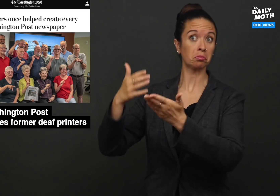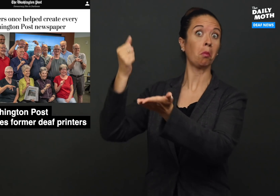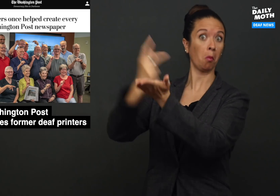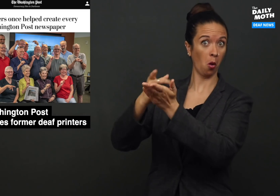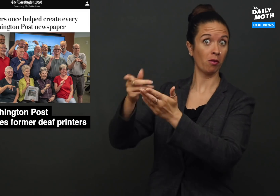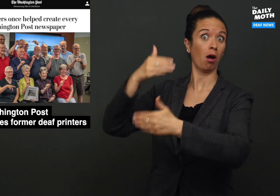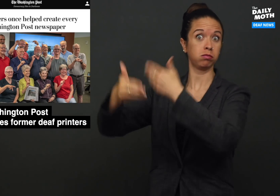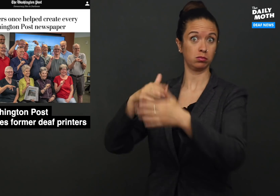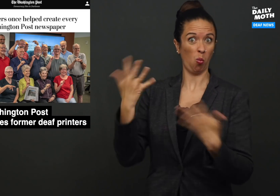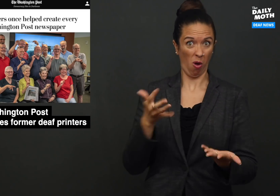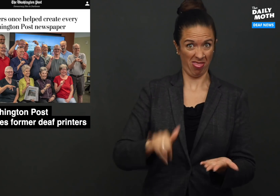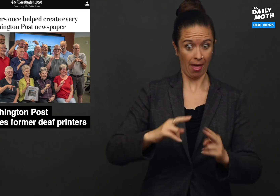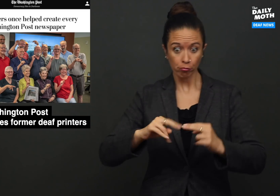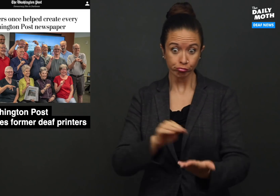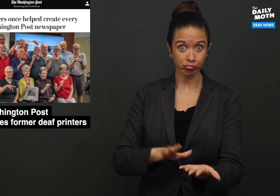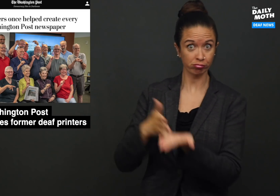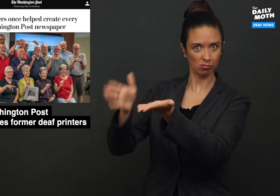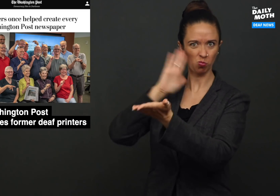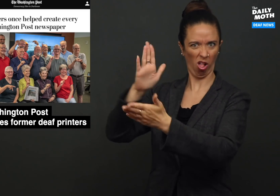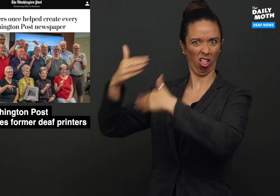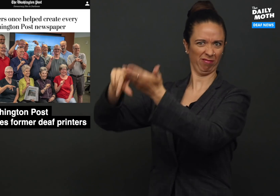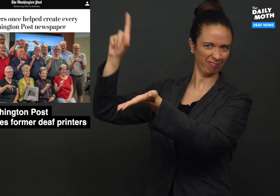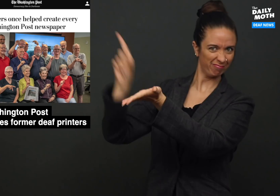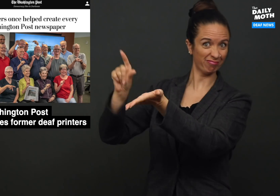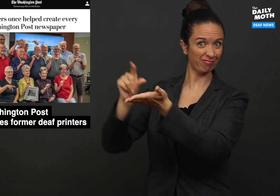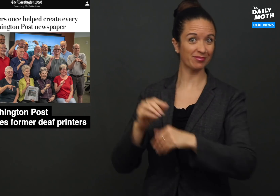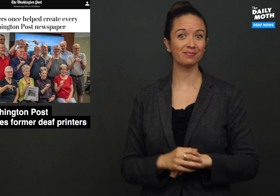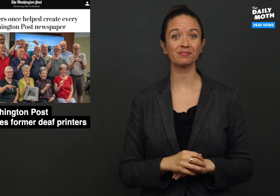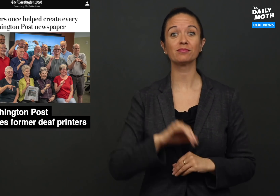and get the pages ready to be transmitted to the presses.